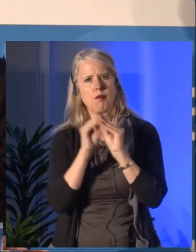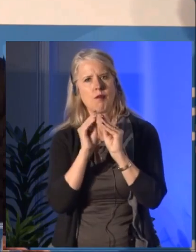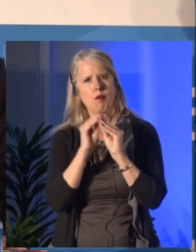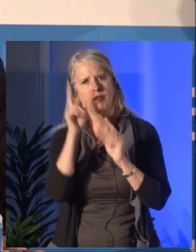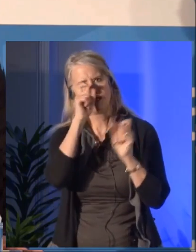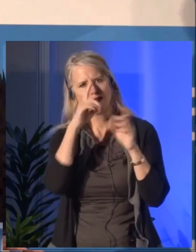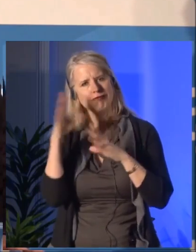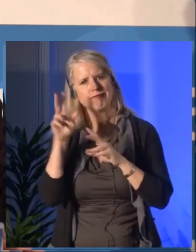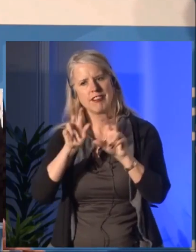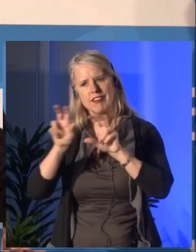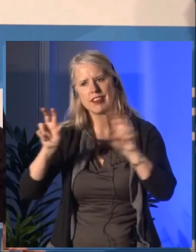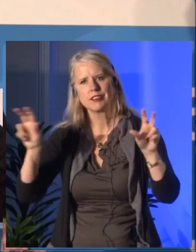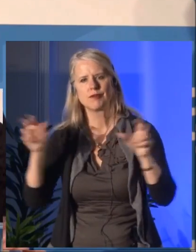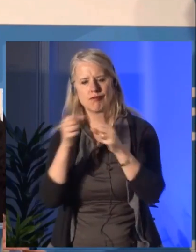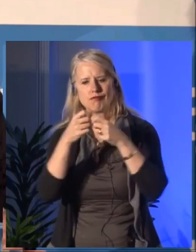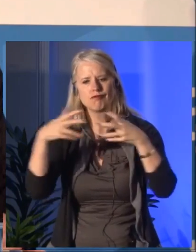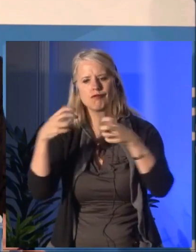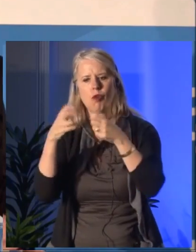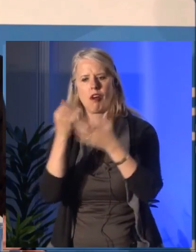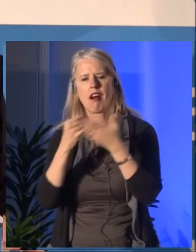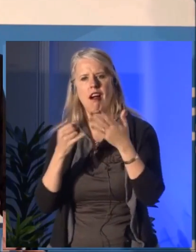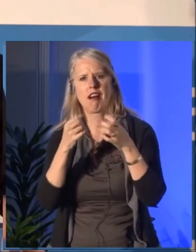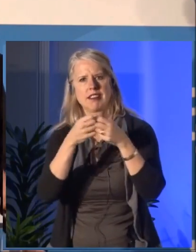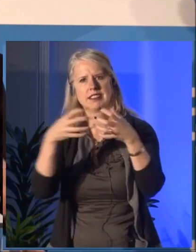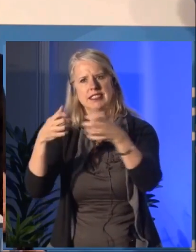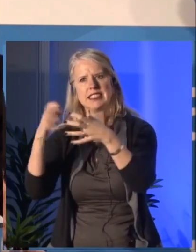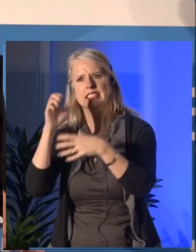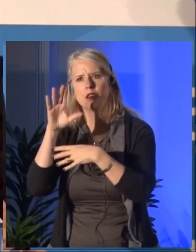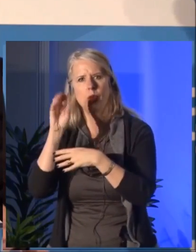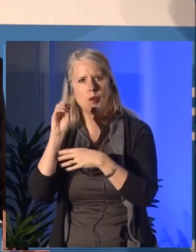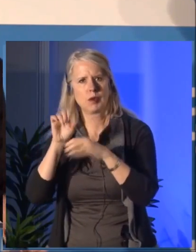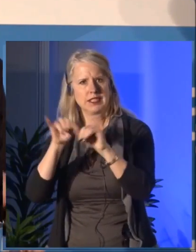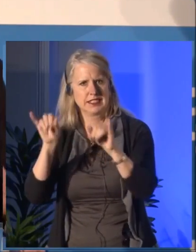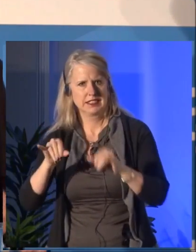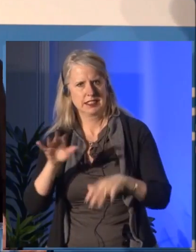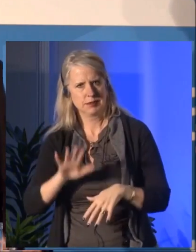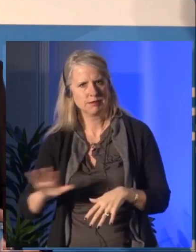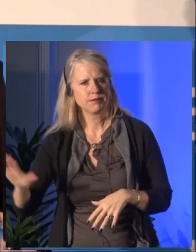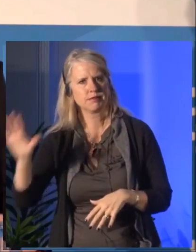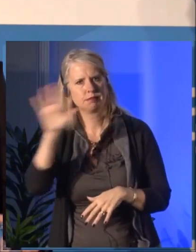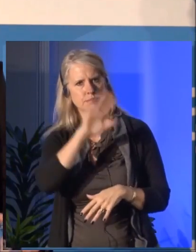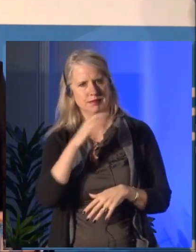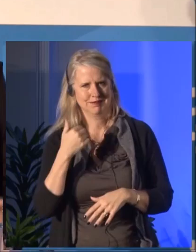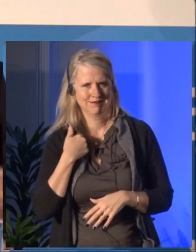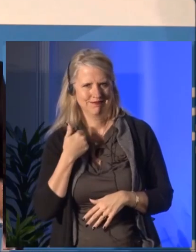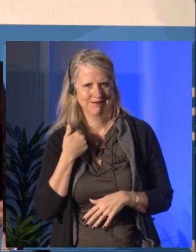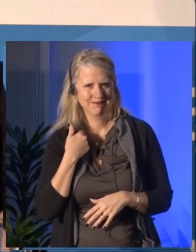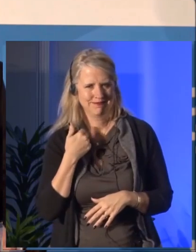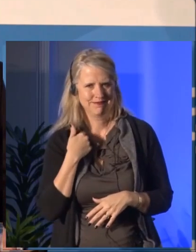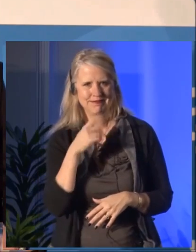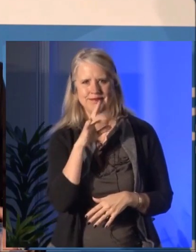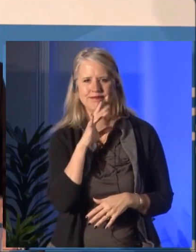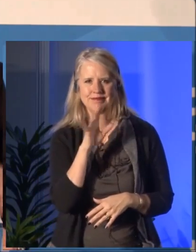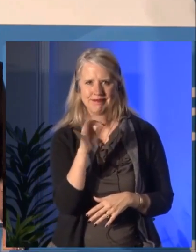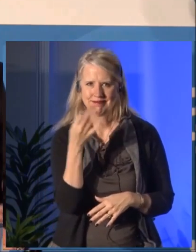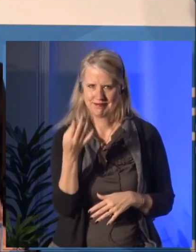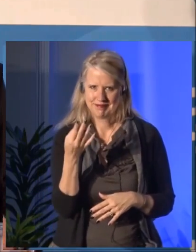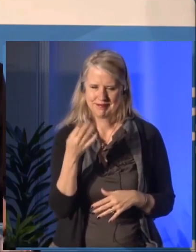But for the Canada Council celebrating an anniversary is more than just an exercise in nostalgia.